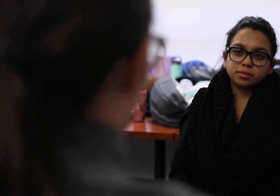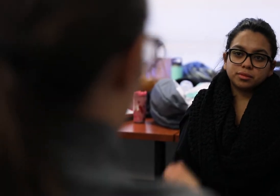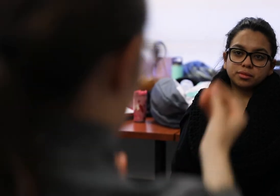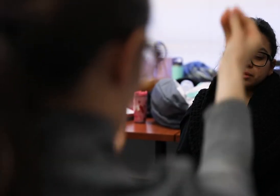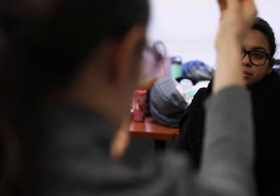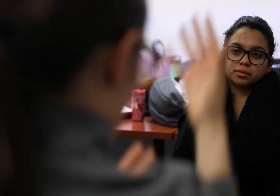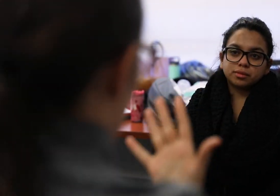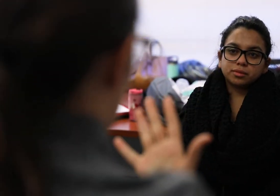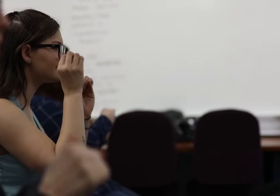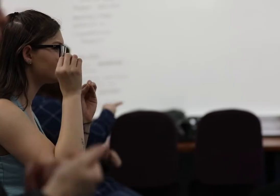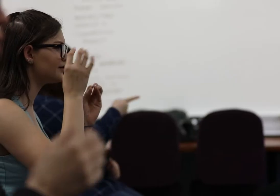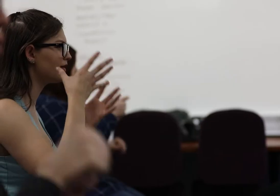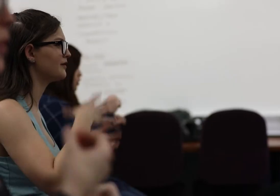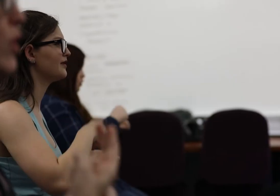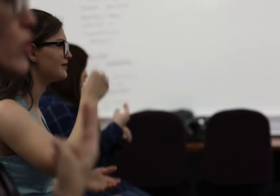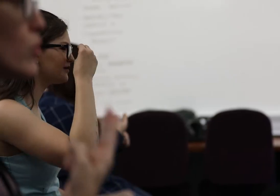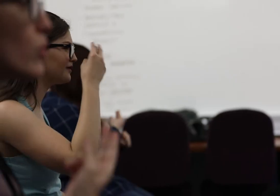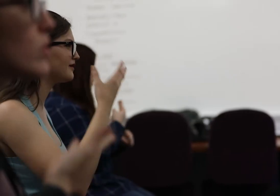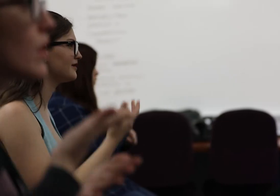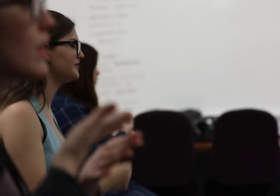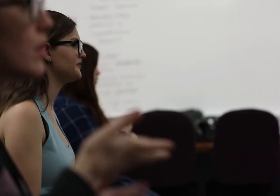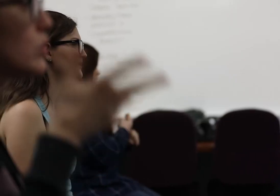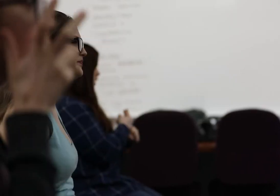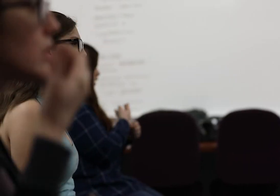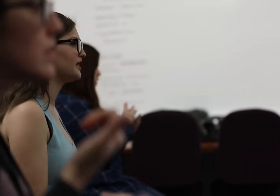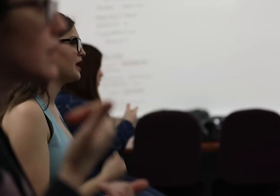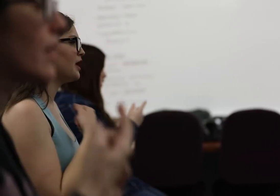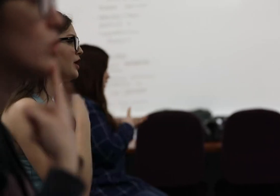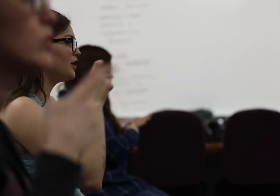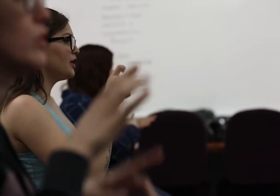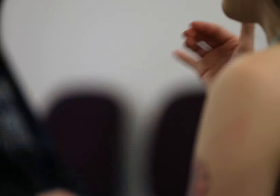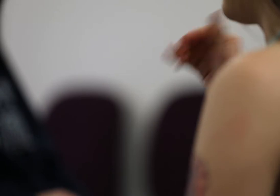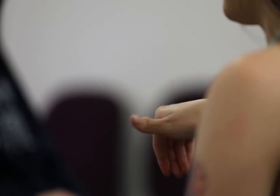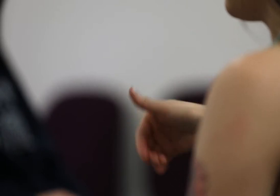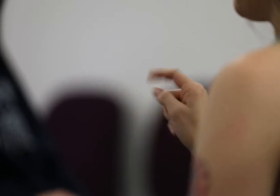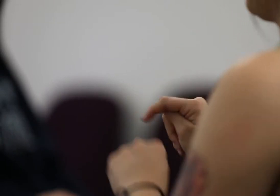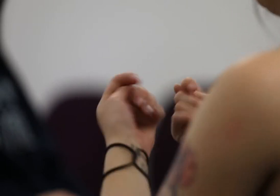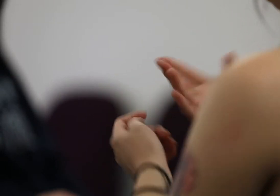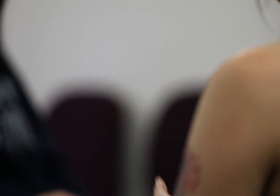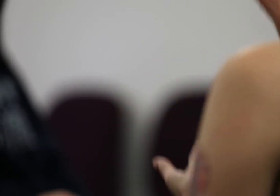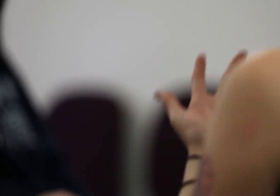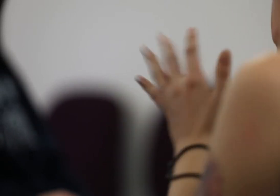and American Sign Language is a lot of variety of things the use of your hands